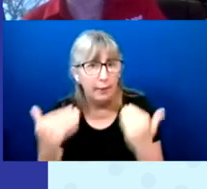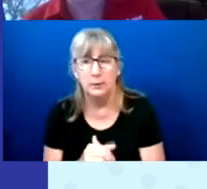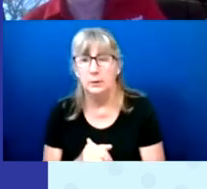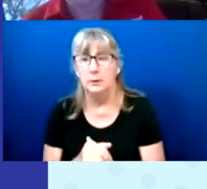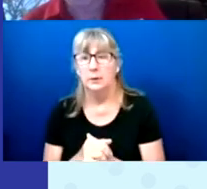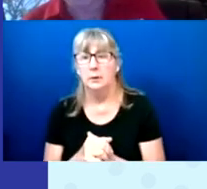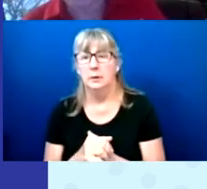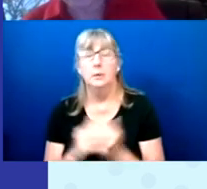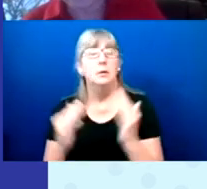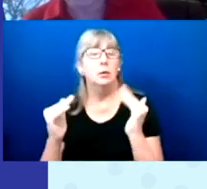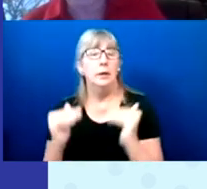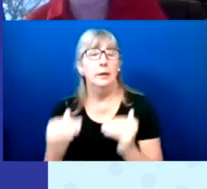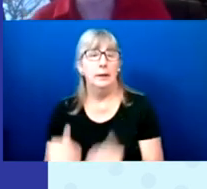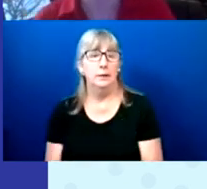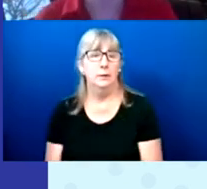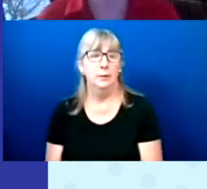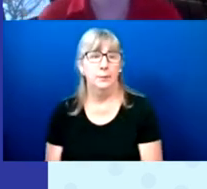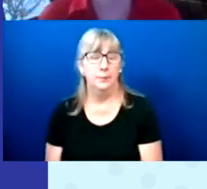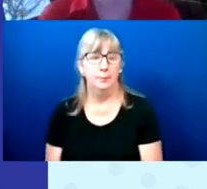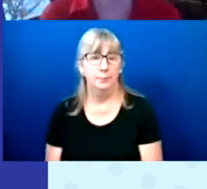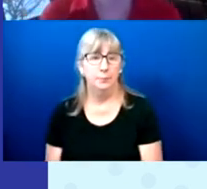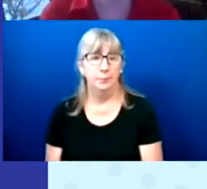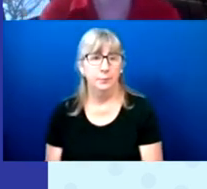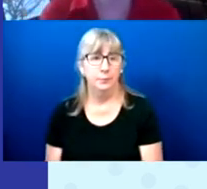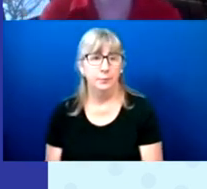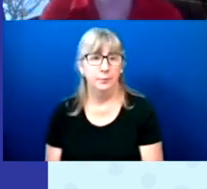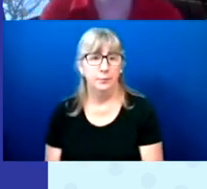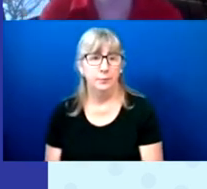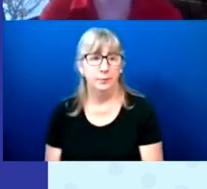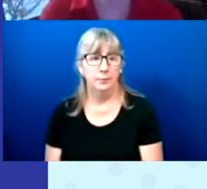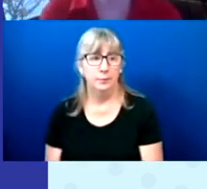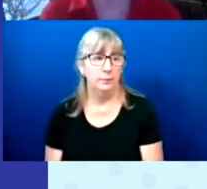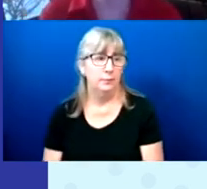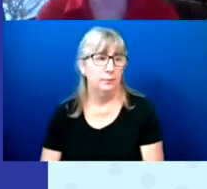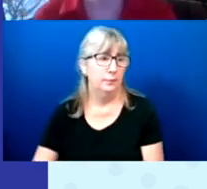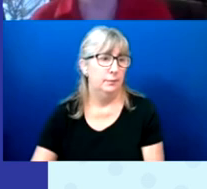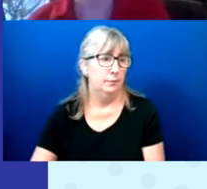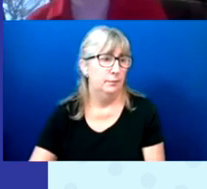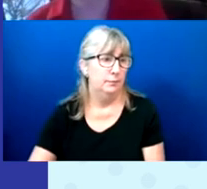So next slide, please. Why voters did not vote?